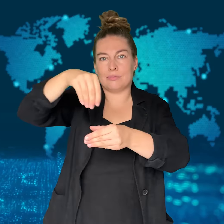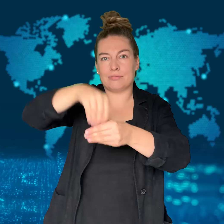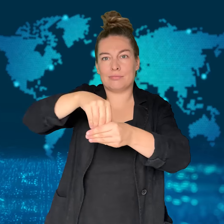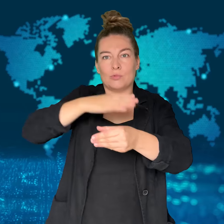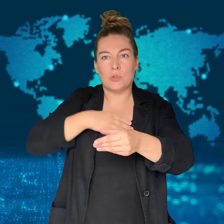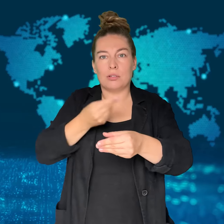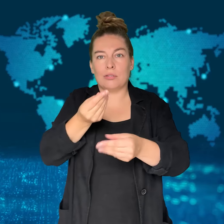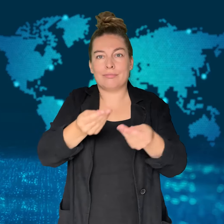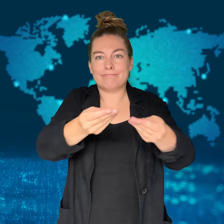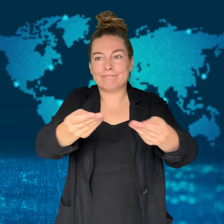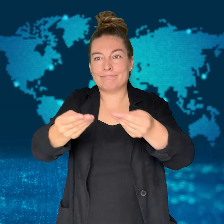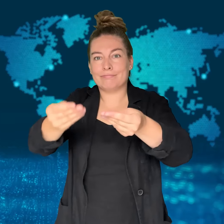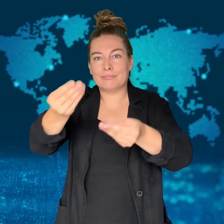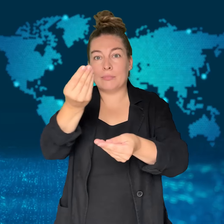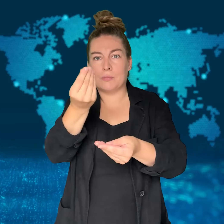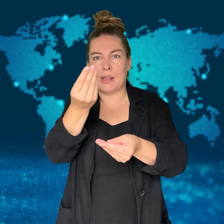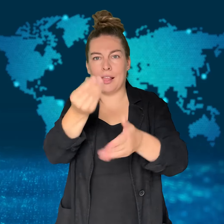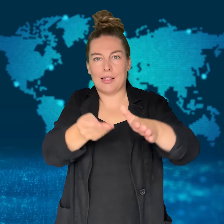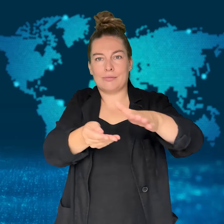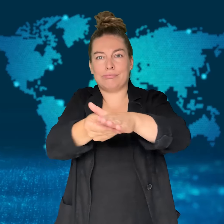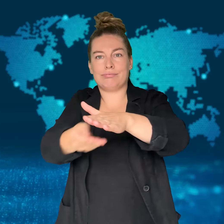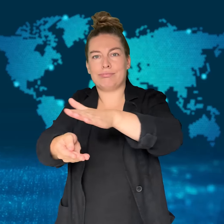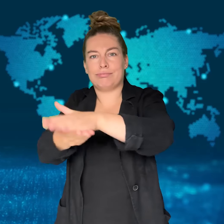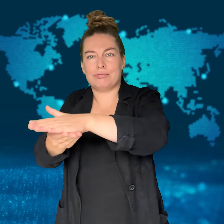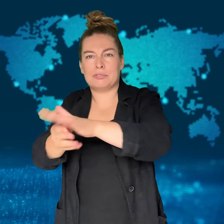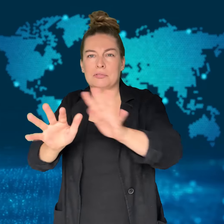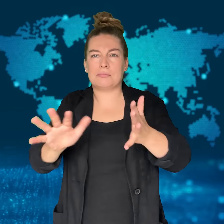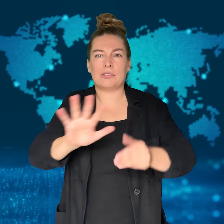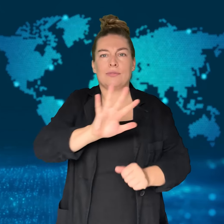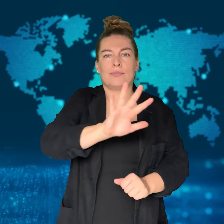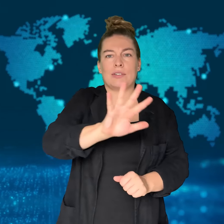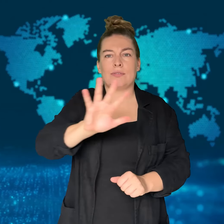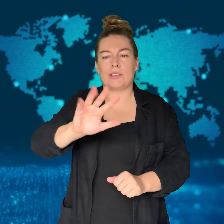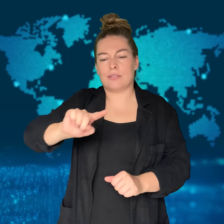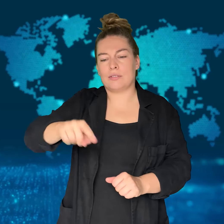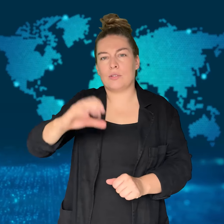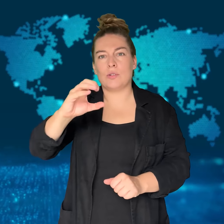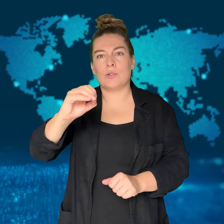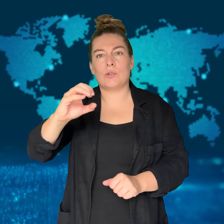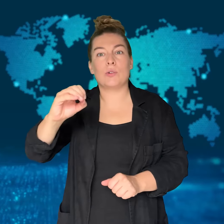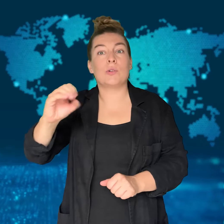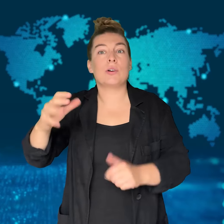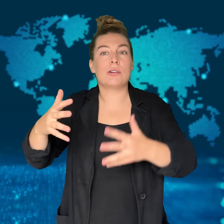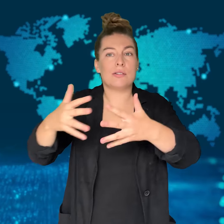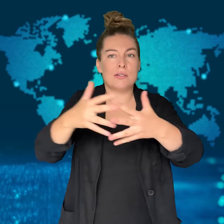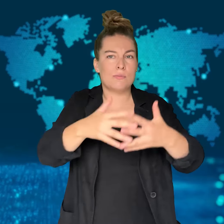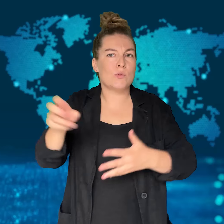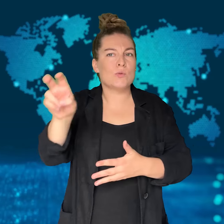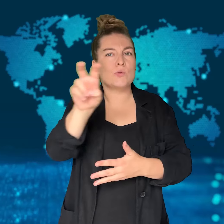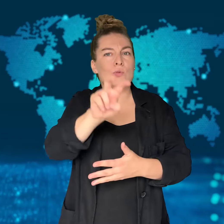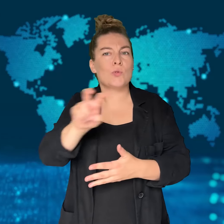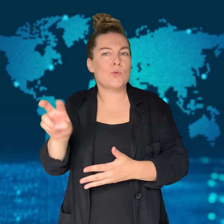bribe court officials with around $55,000 USD in a grocery bag.